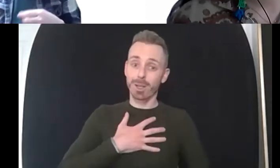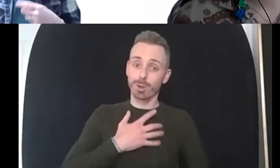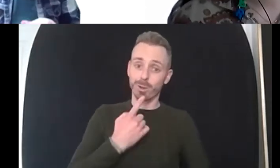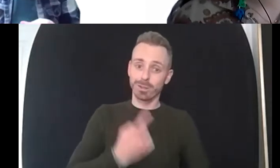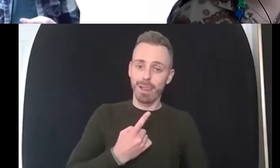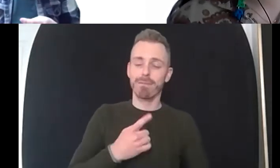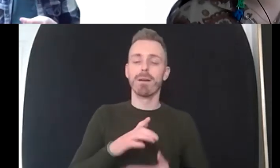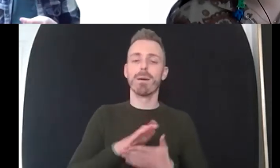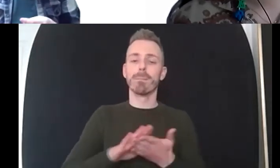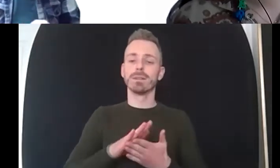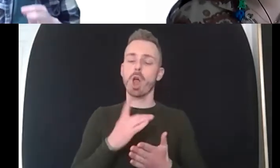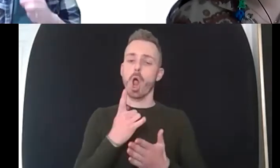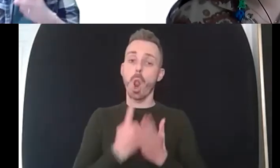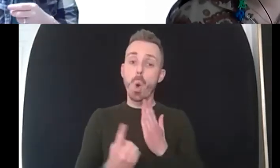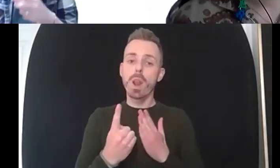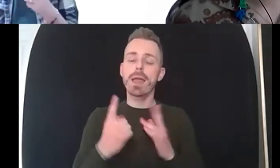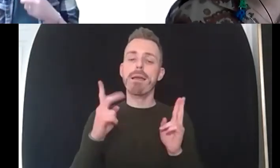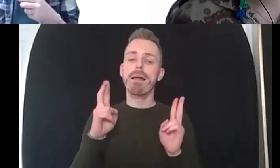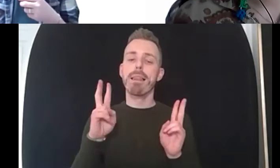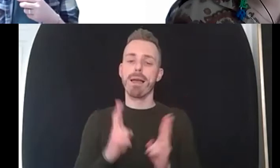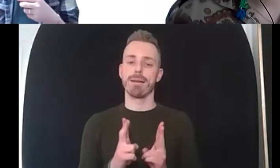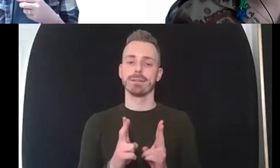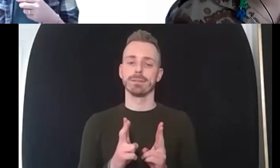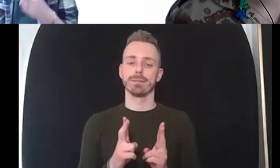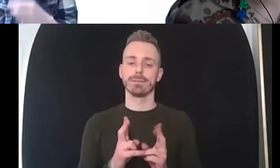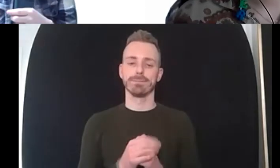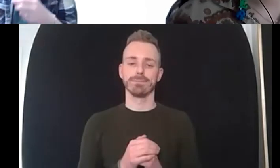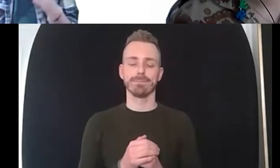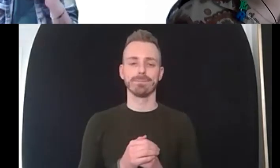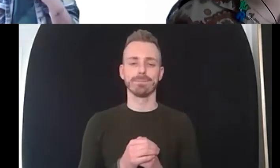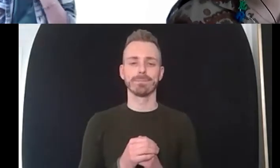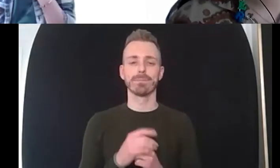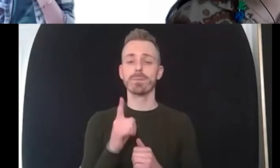we sometimes do with clients so i do we we work together on with clients and that is to have a